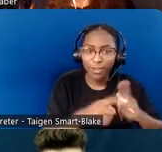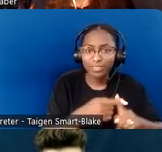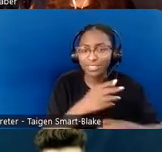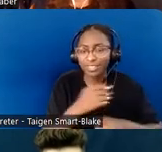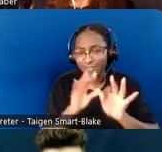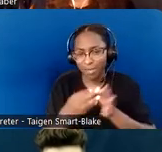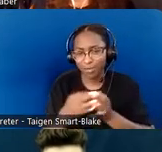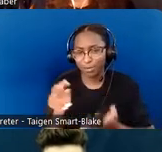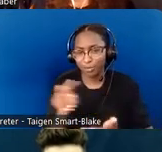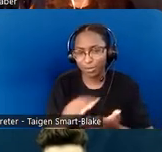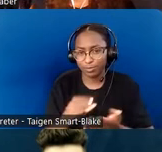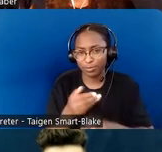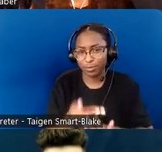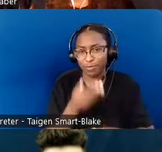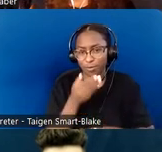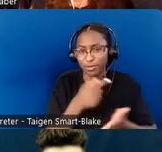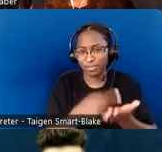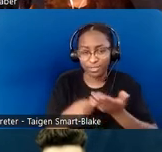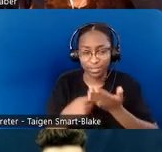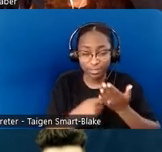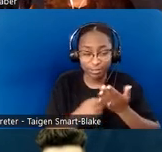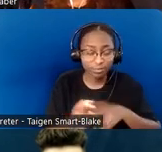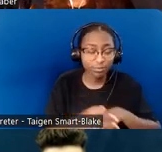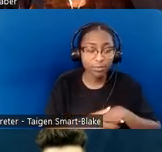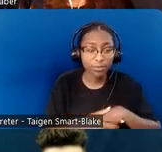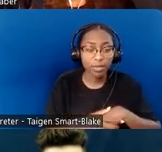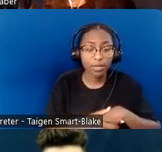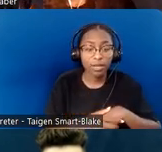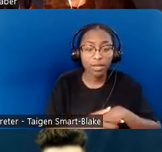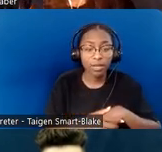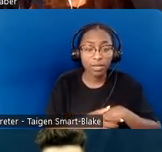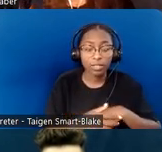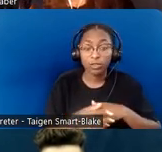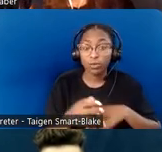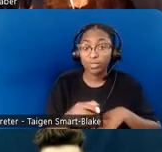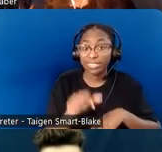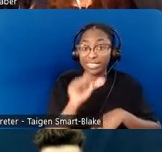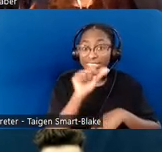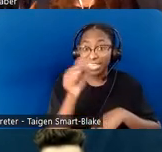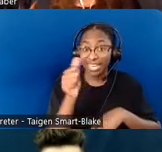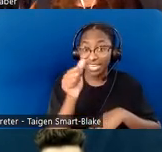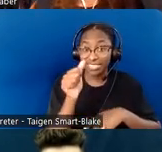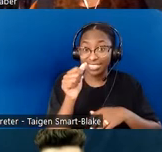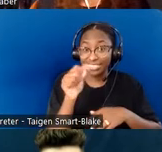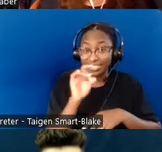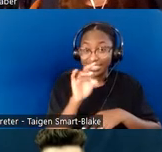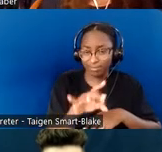...Of the 10 tips for the "Dos and Don'ts of the Disability Ally," I picked two to go over to give you an idea